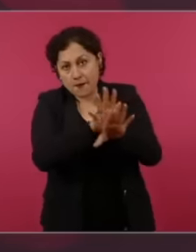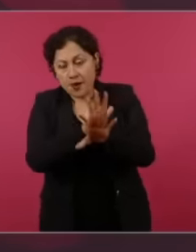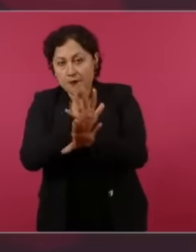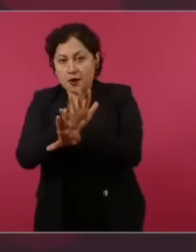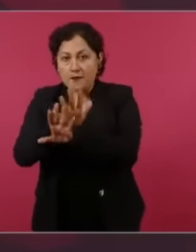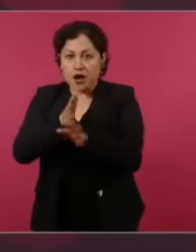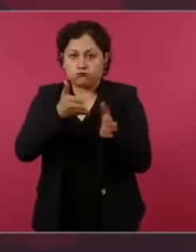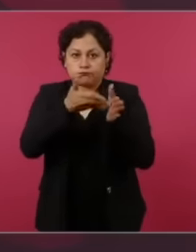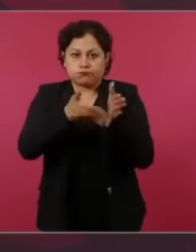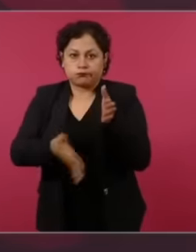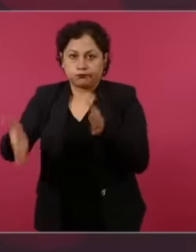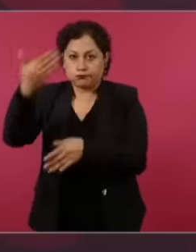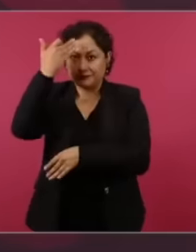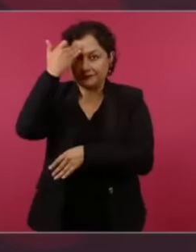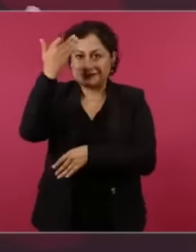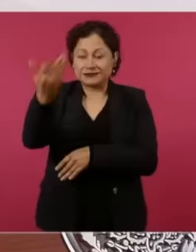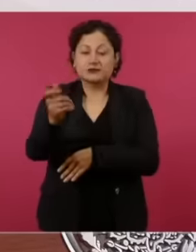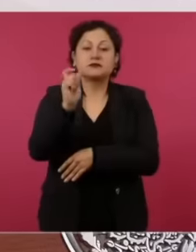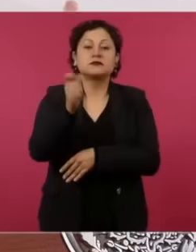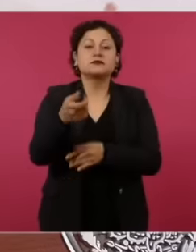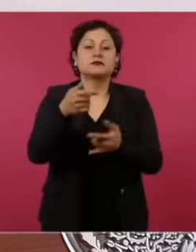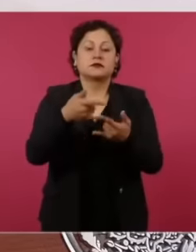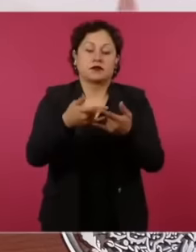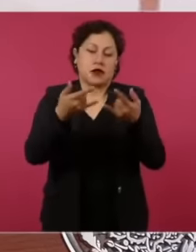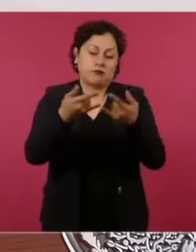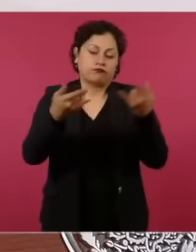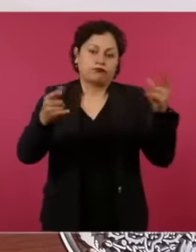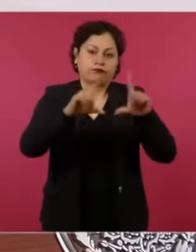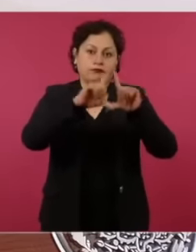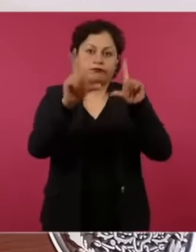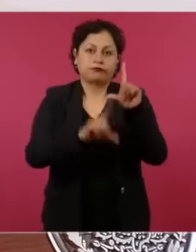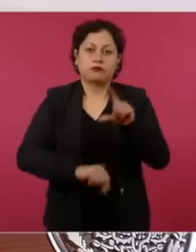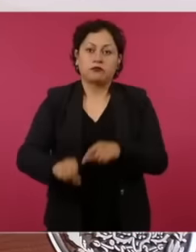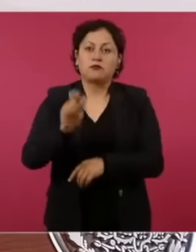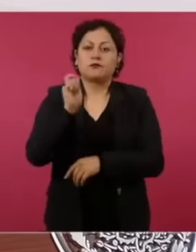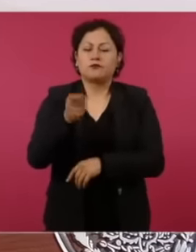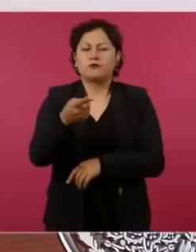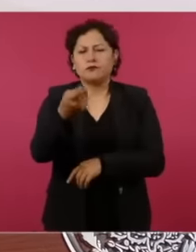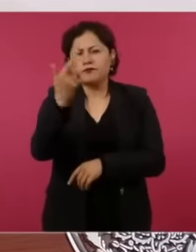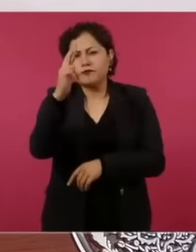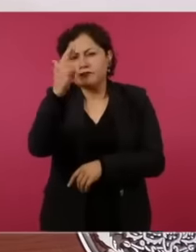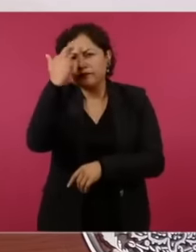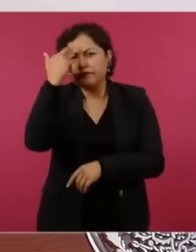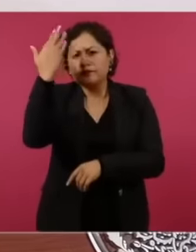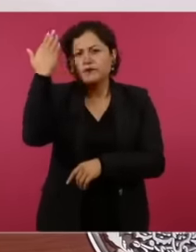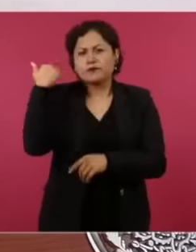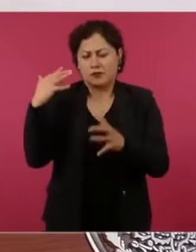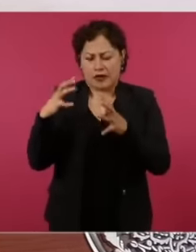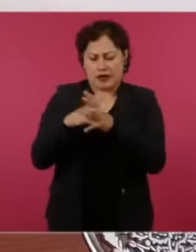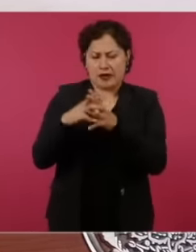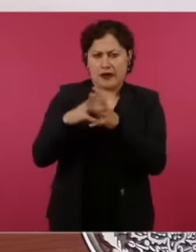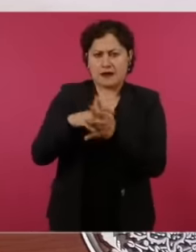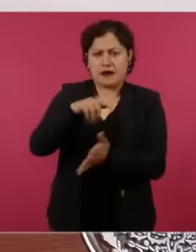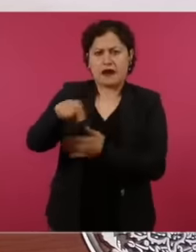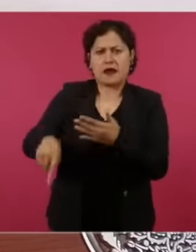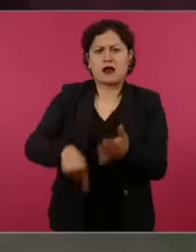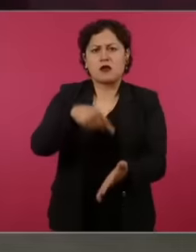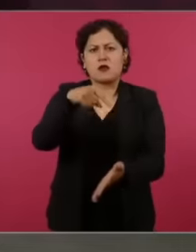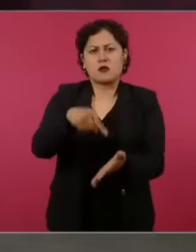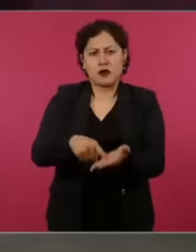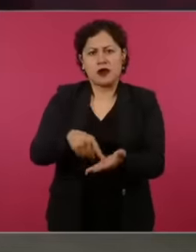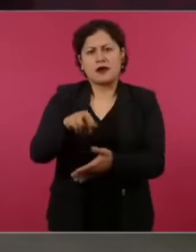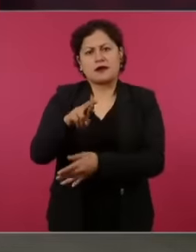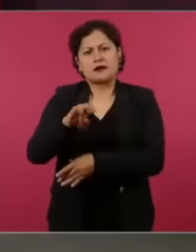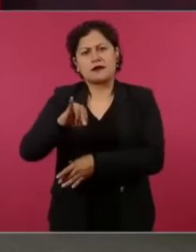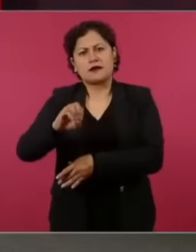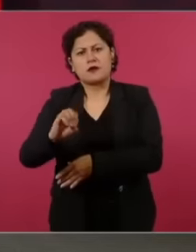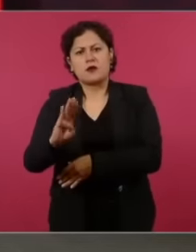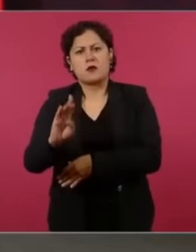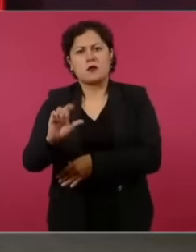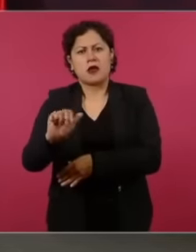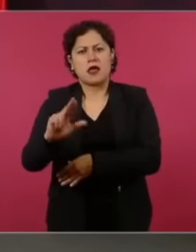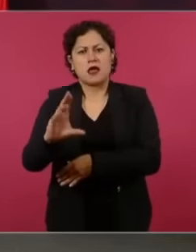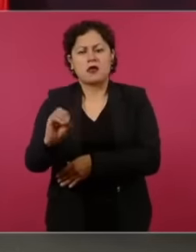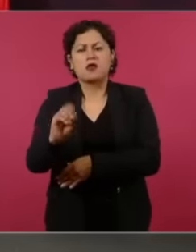in white Well, with journalism, Cananea began to receive